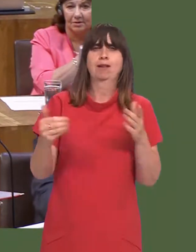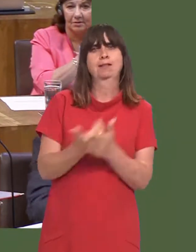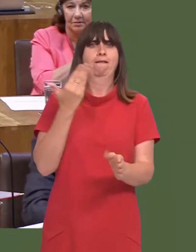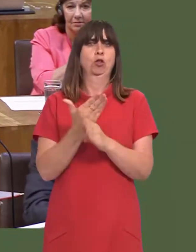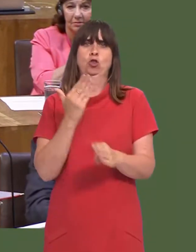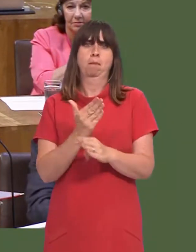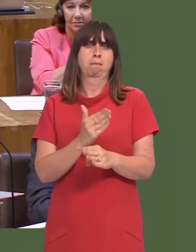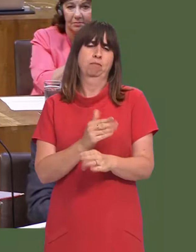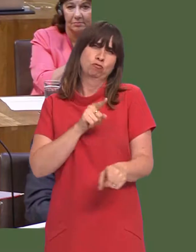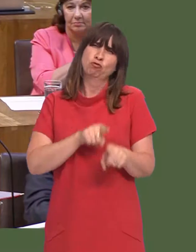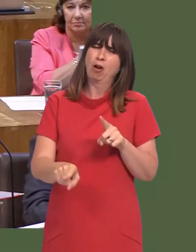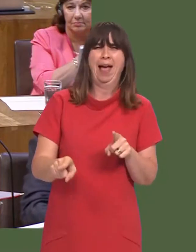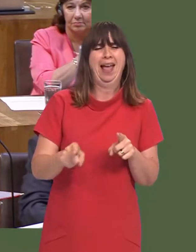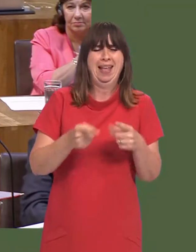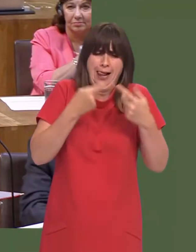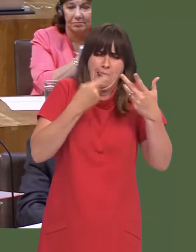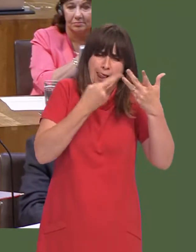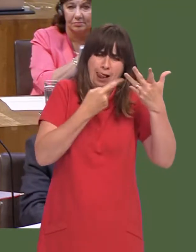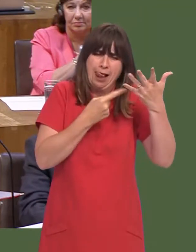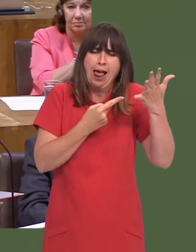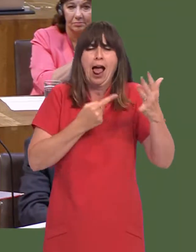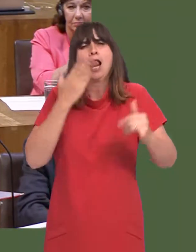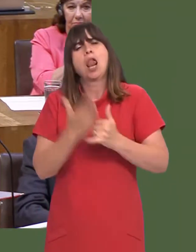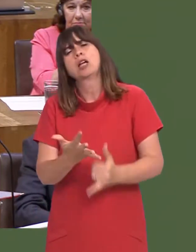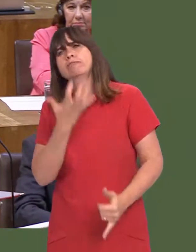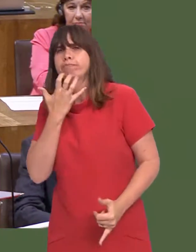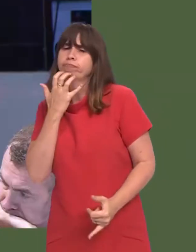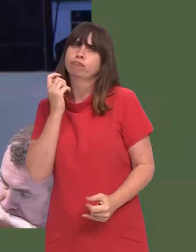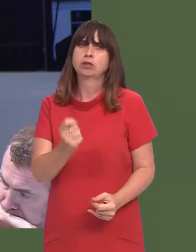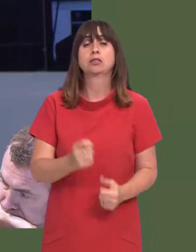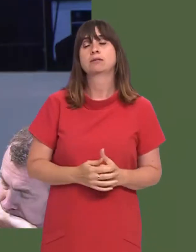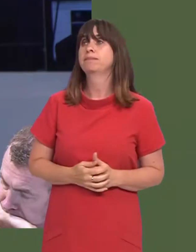That should be the last resort, not something that they do on their first consideration of the situation.